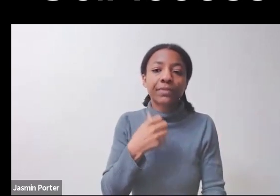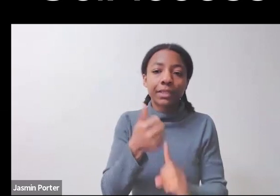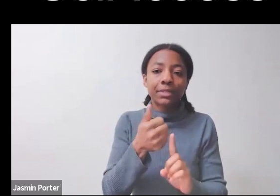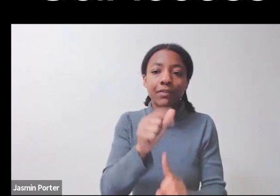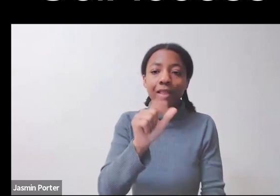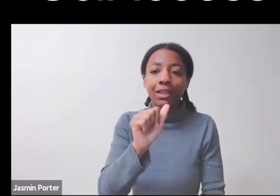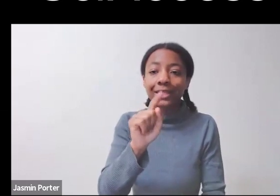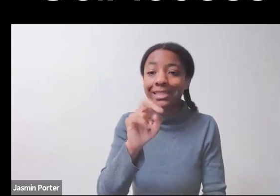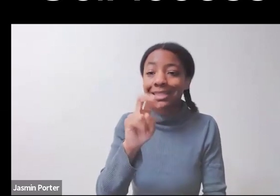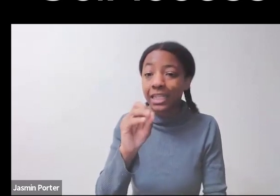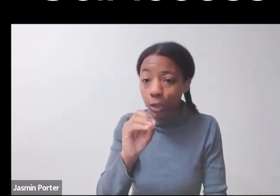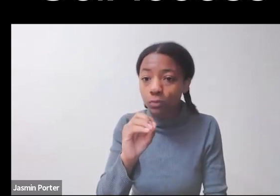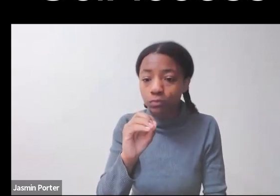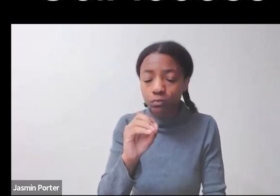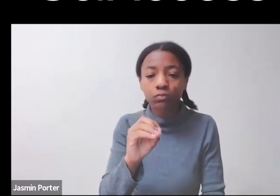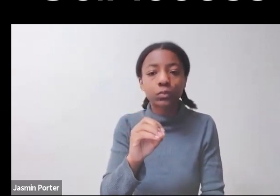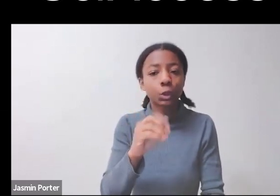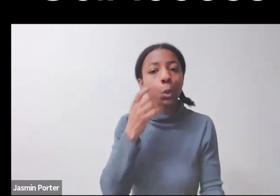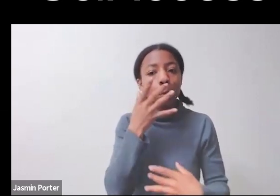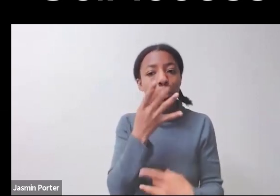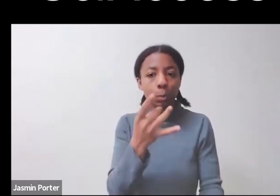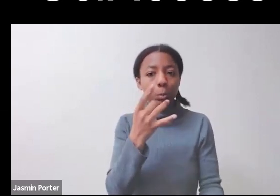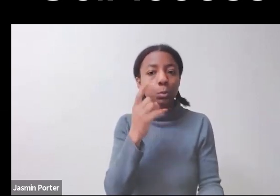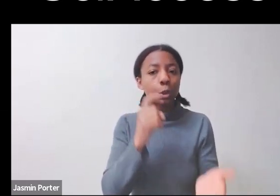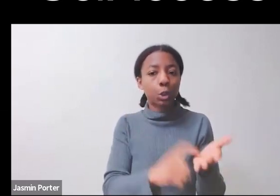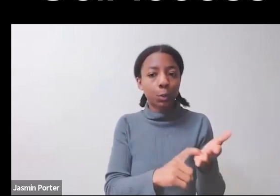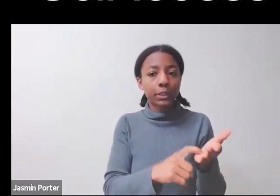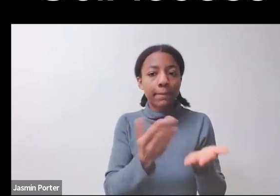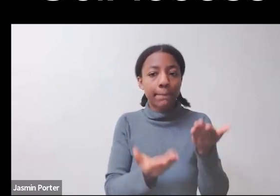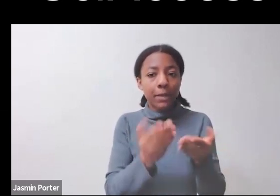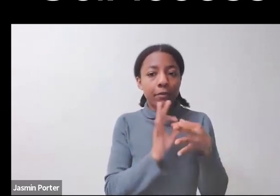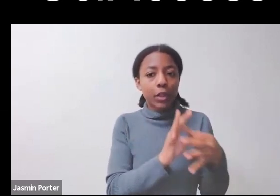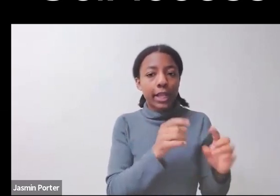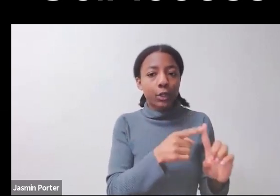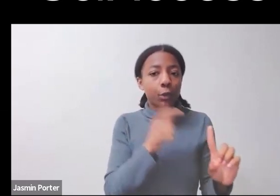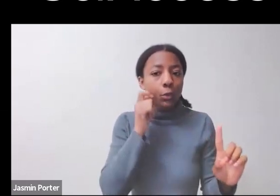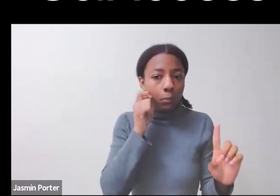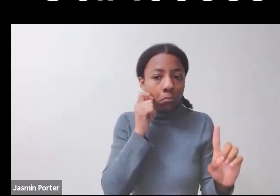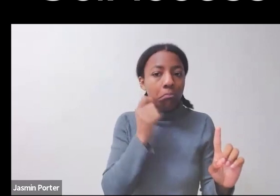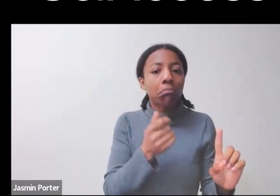weren't being given accessible mathematics materials.